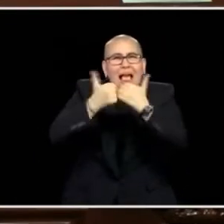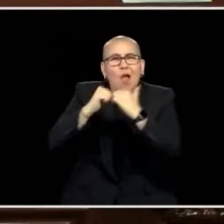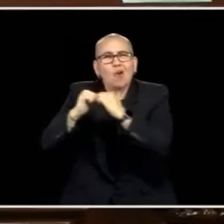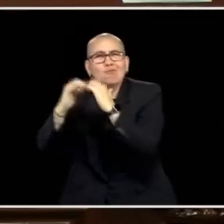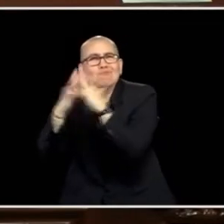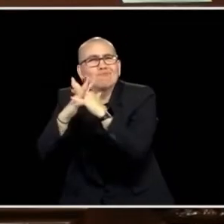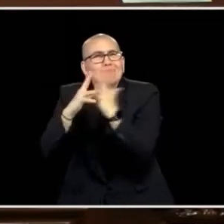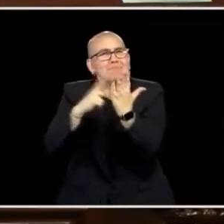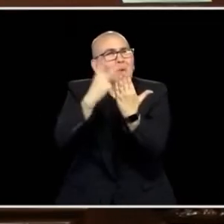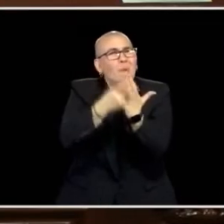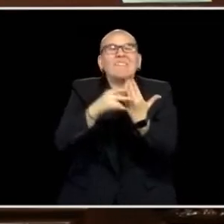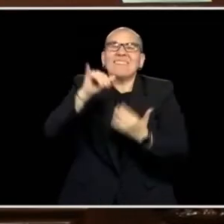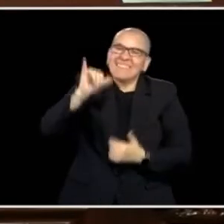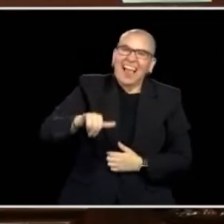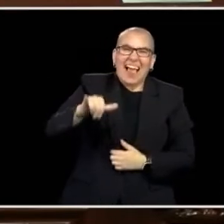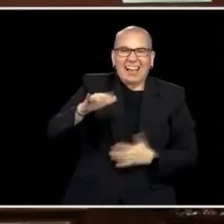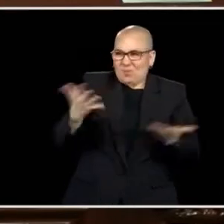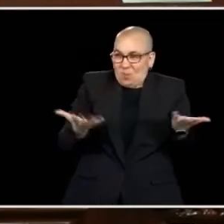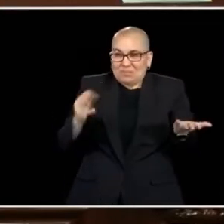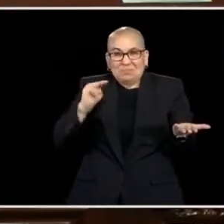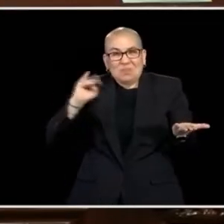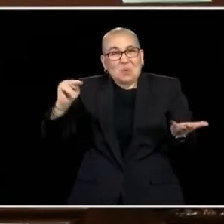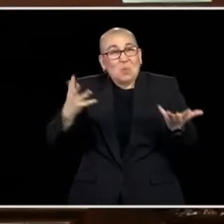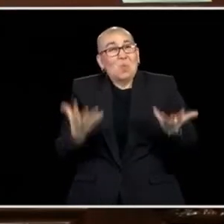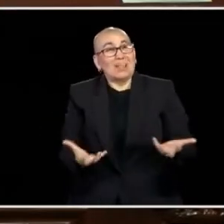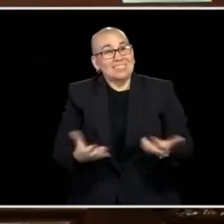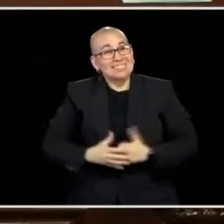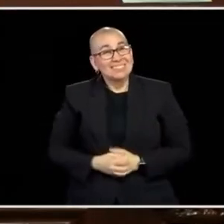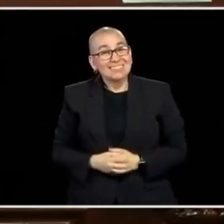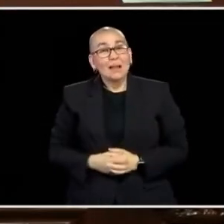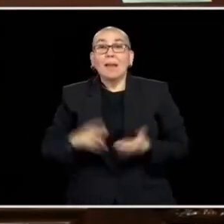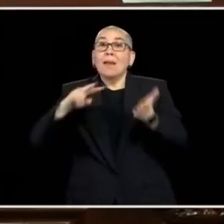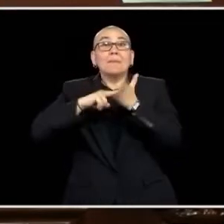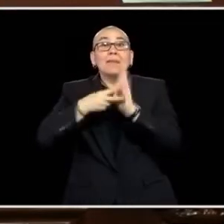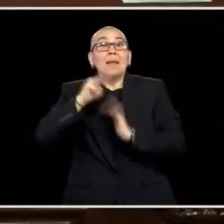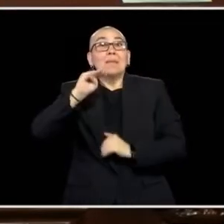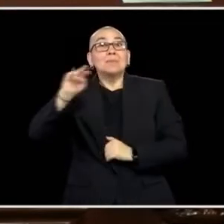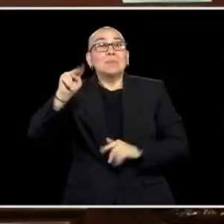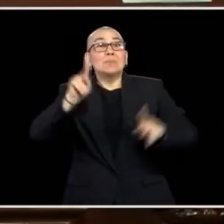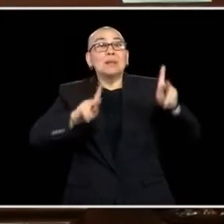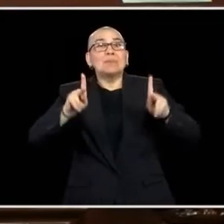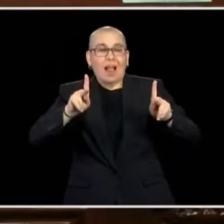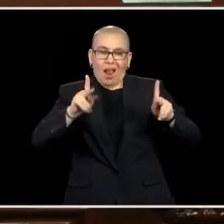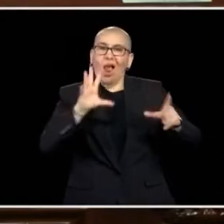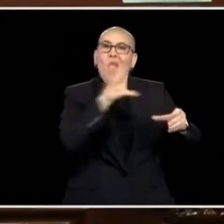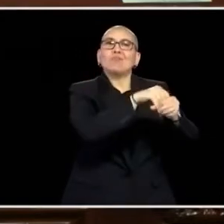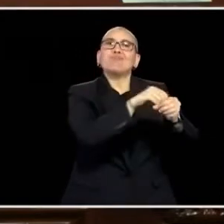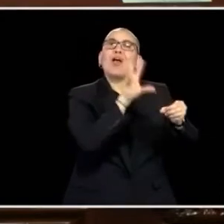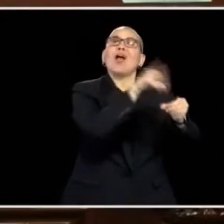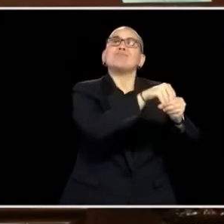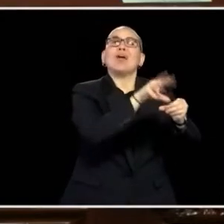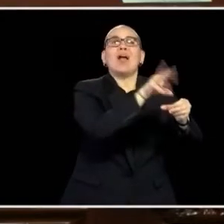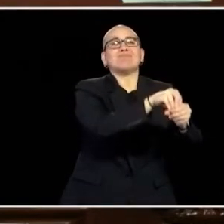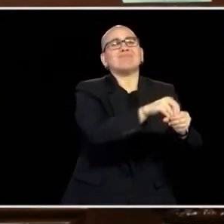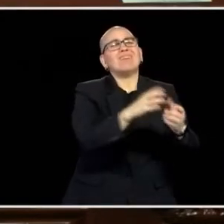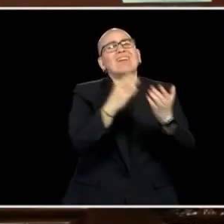THAT'S WHAT MINNESOTANS ARE EXPECTING US TO DO. NOW WE HAVE THOSE FOLKS IN THOSE FACILITIES DOING THE WORK THAT WE KNOW THEY NEED TO DO.